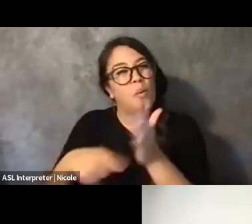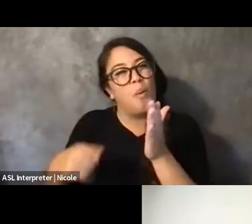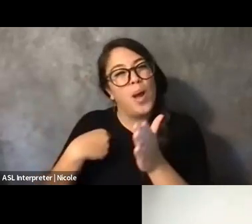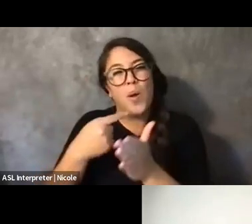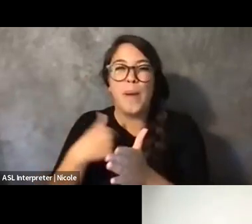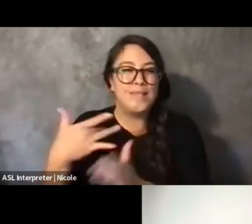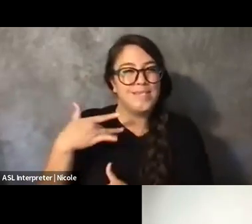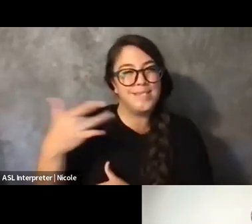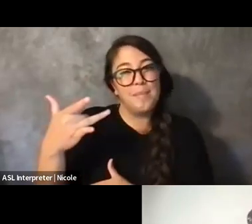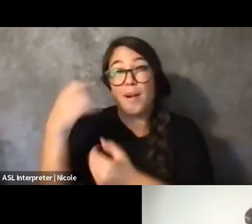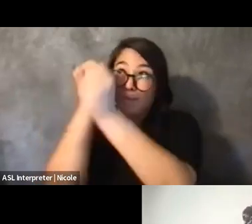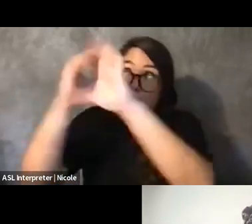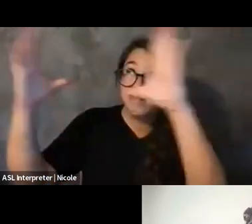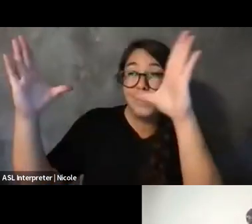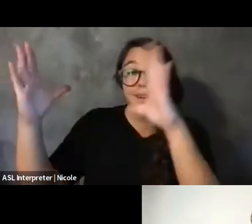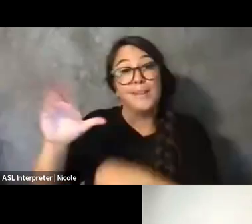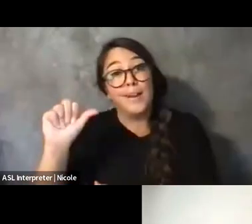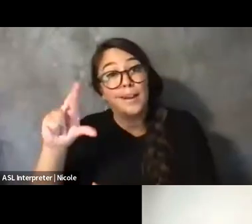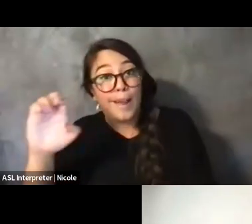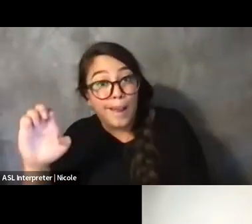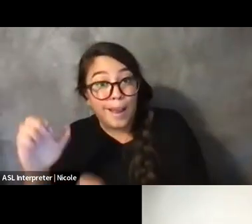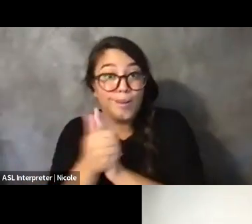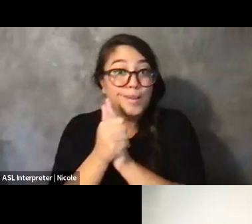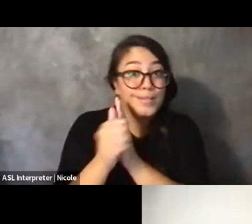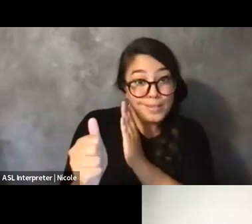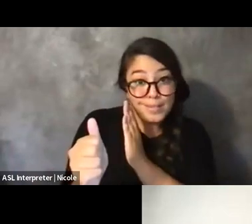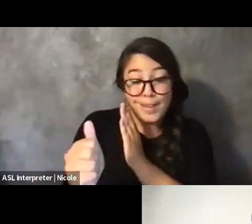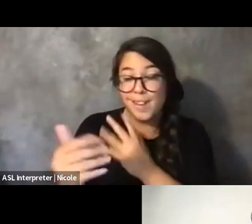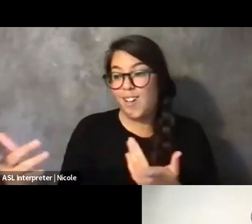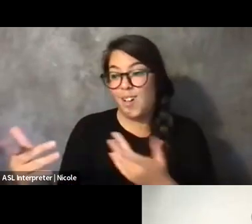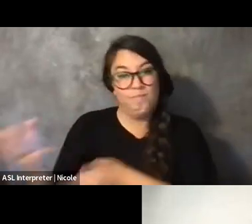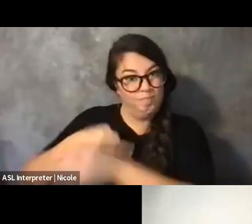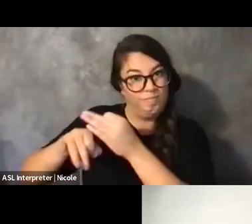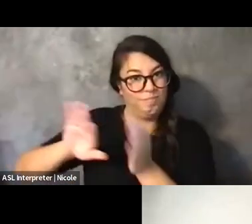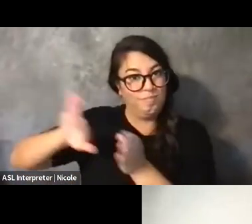When I've, like, approached projects in a different way or, like, let go of my ego